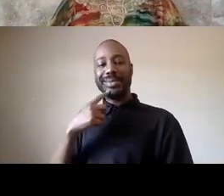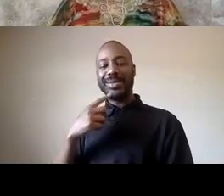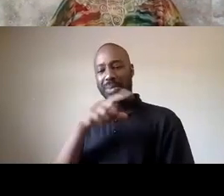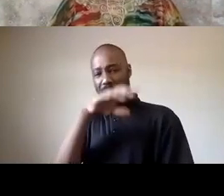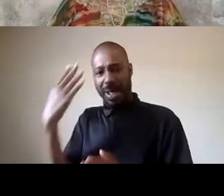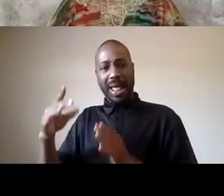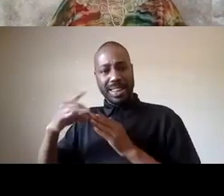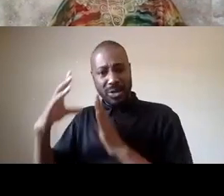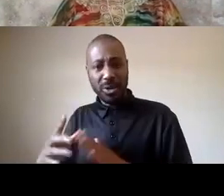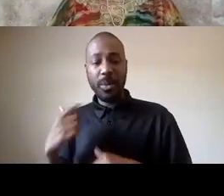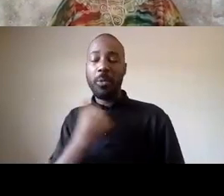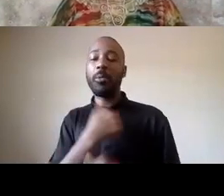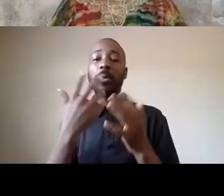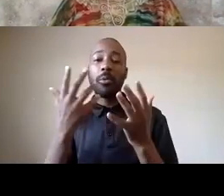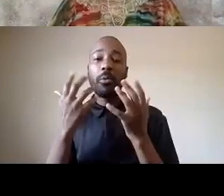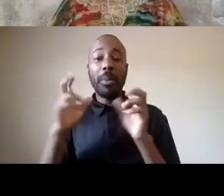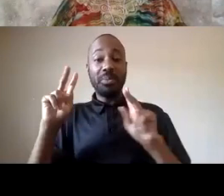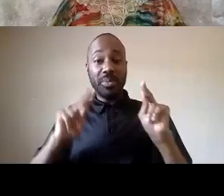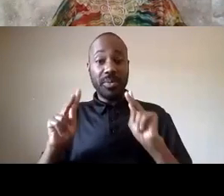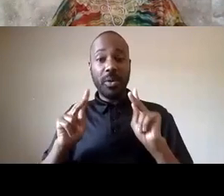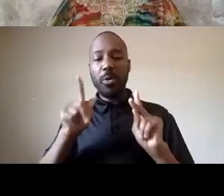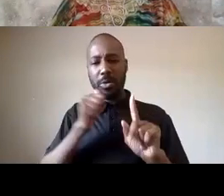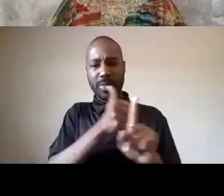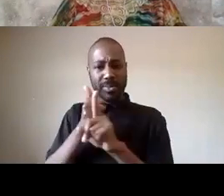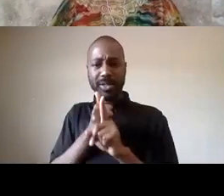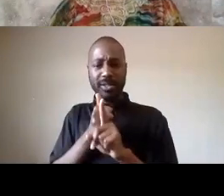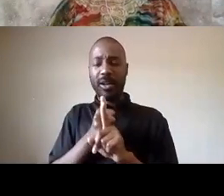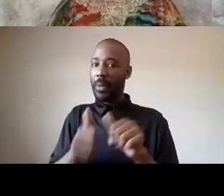recognizing that people who are most directly impacted